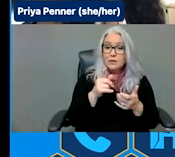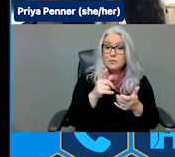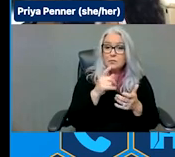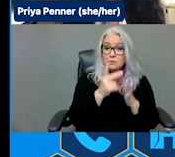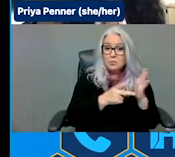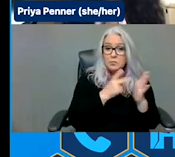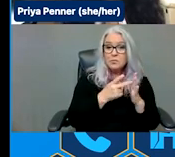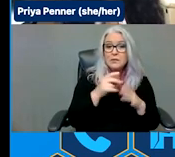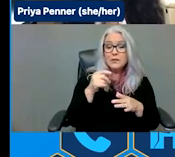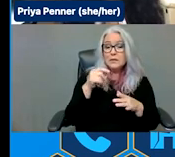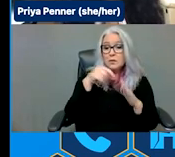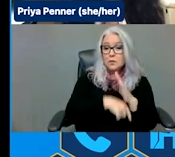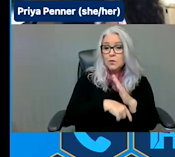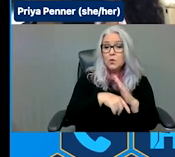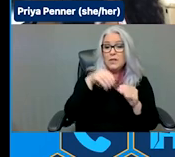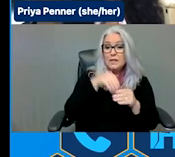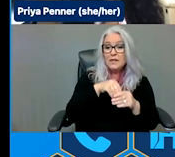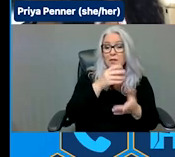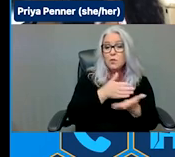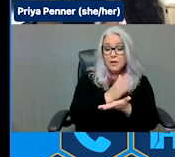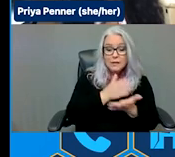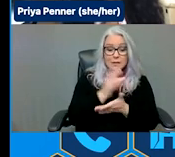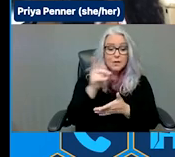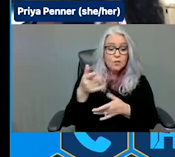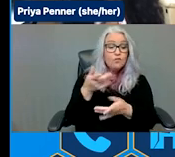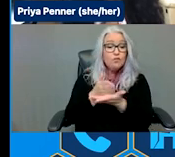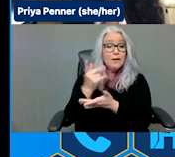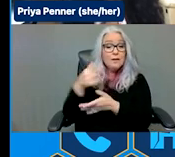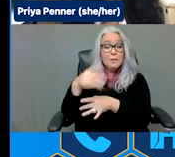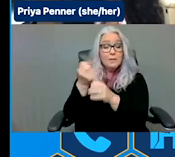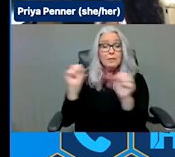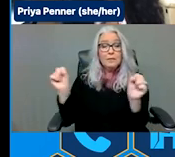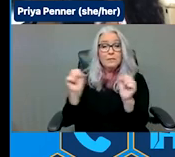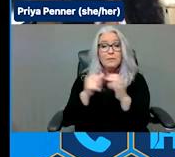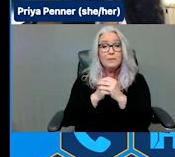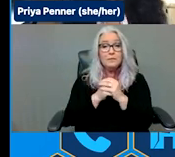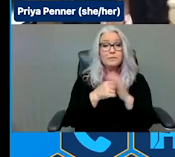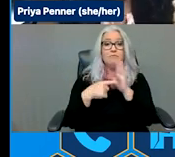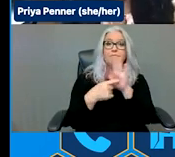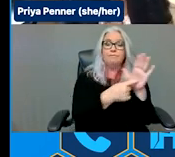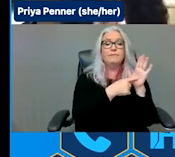Rooted in Rights called "The Right to be Rescued," telling